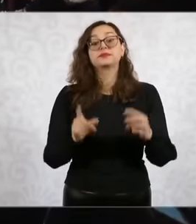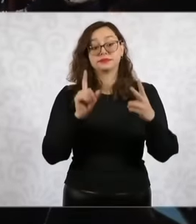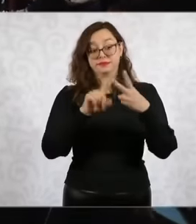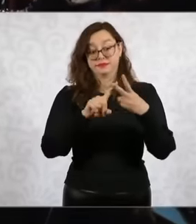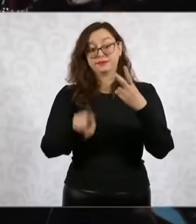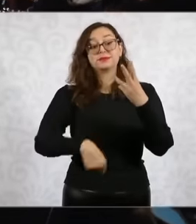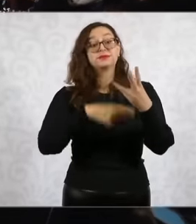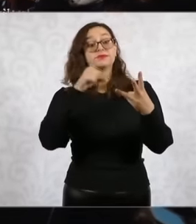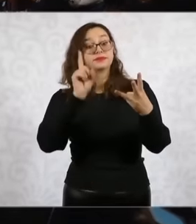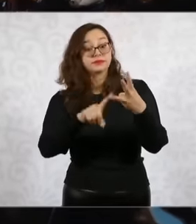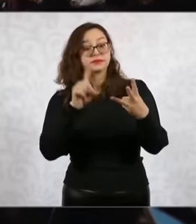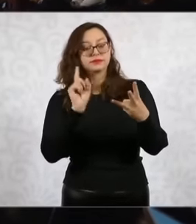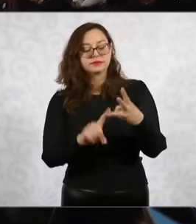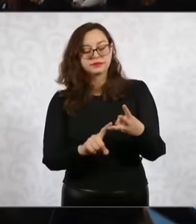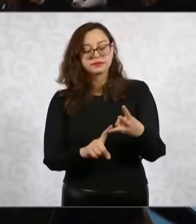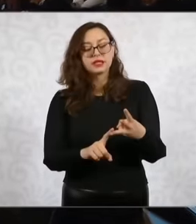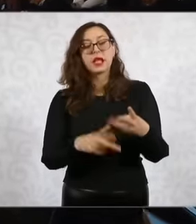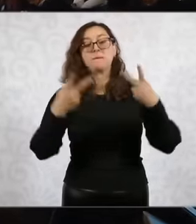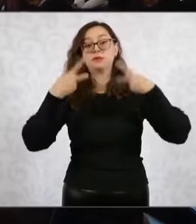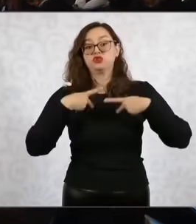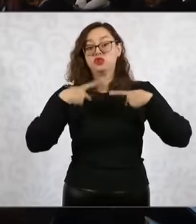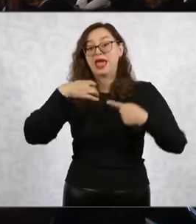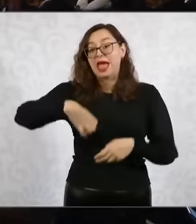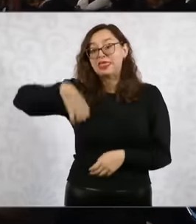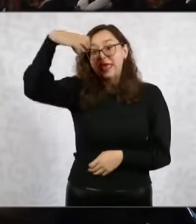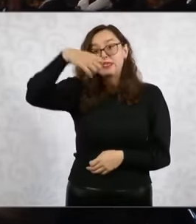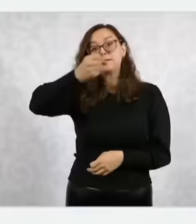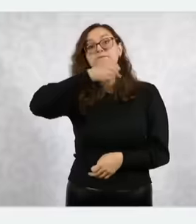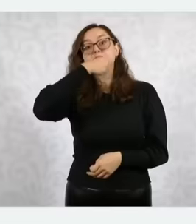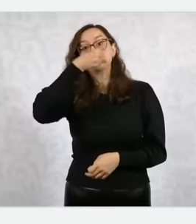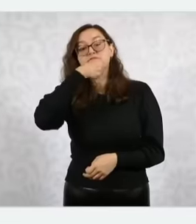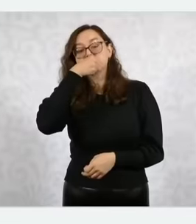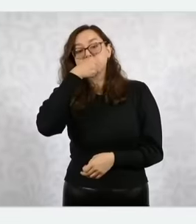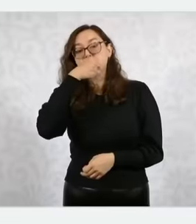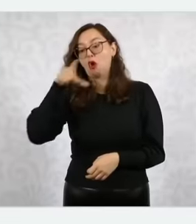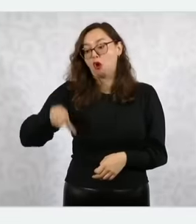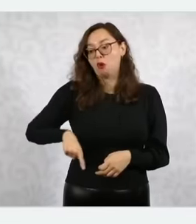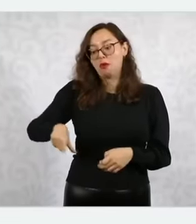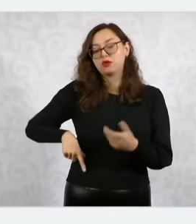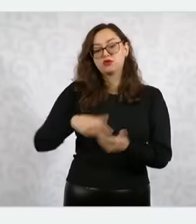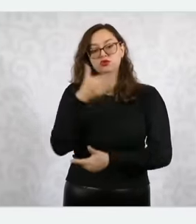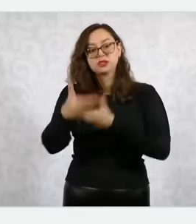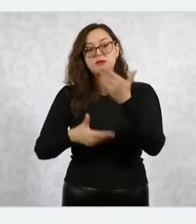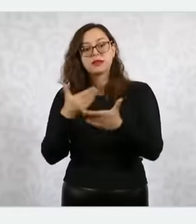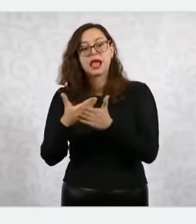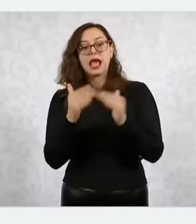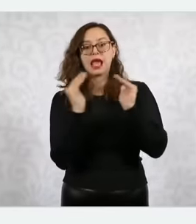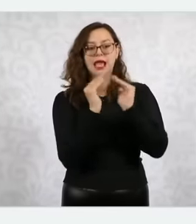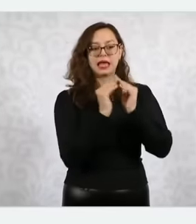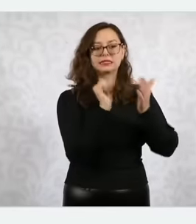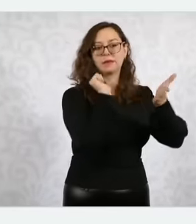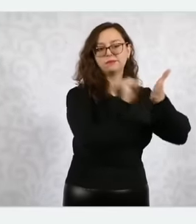door to each and every older adult, with your consent it is obviously not mandatory but